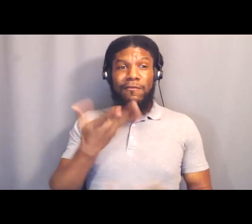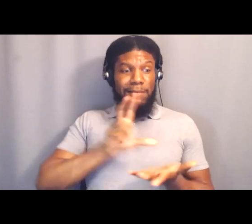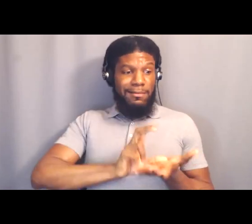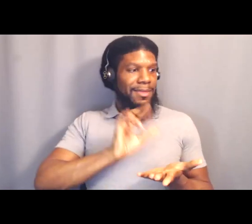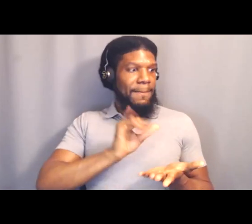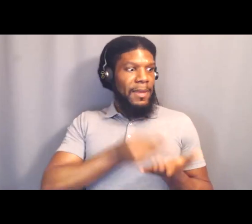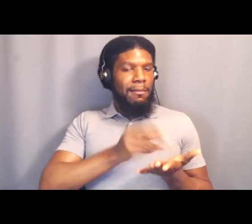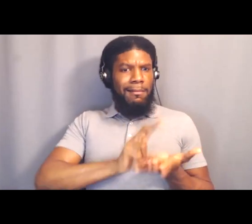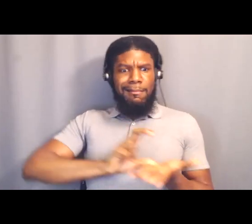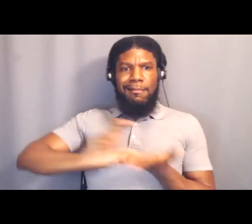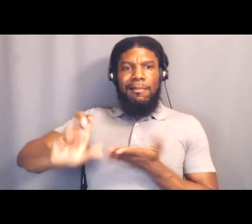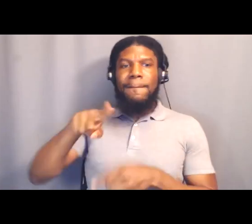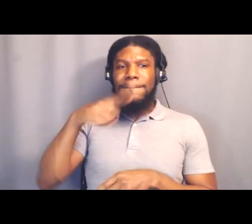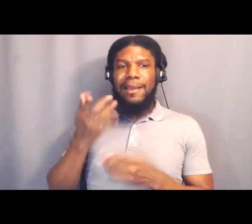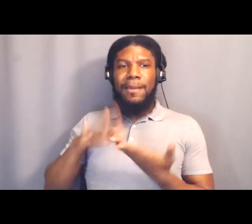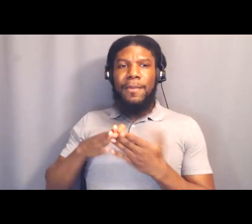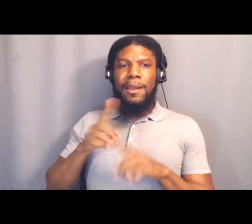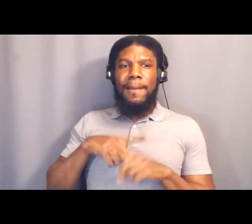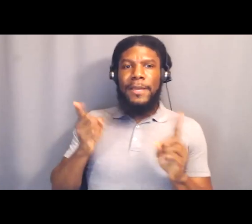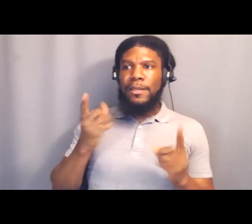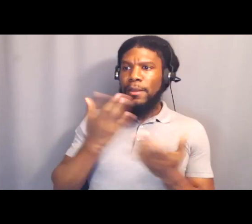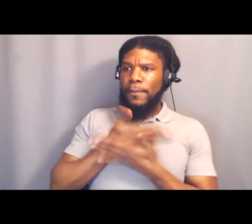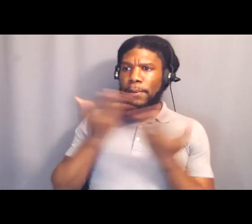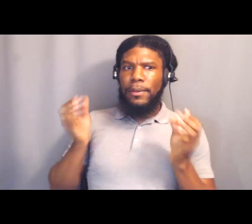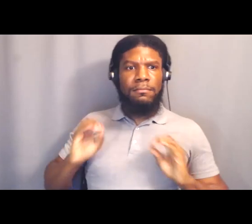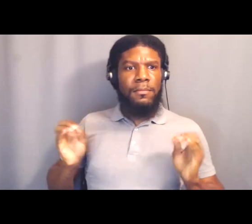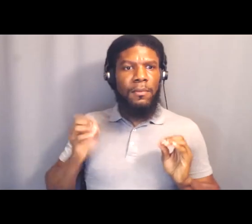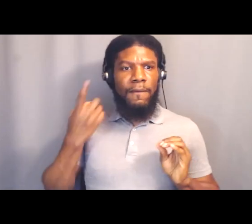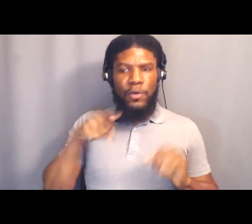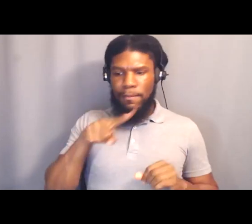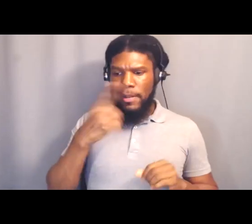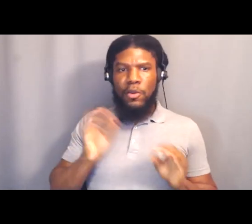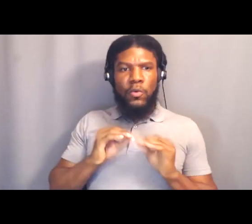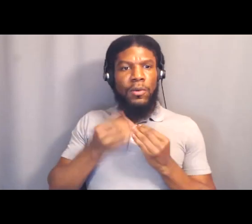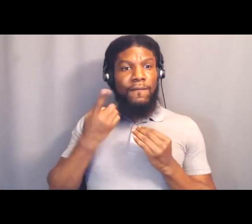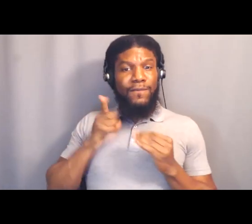of that money went through Black organizations for the benefit of Black community.